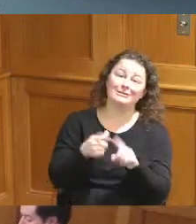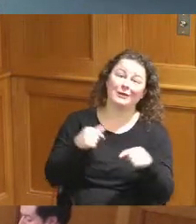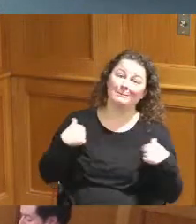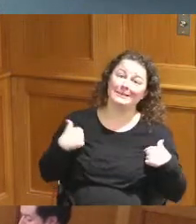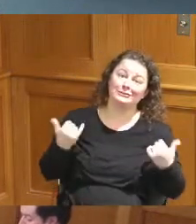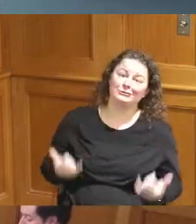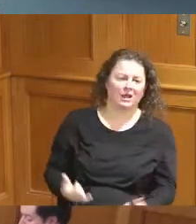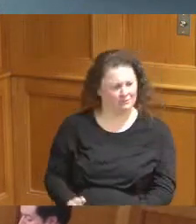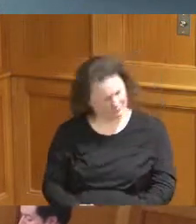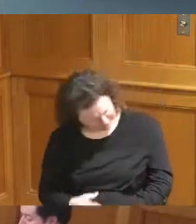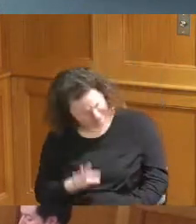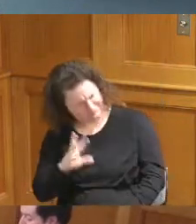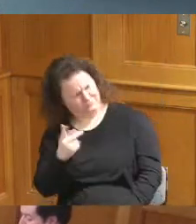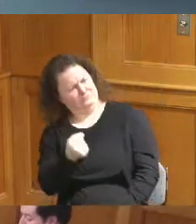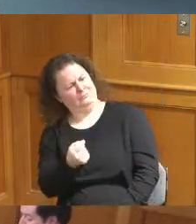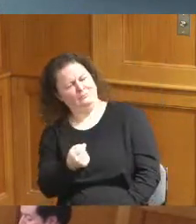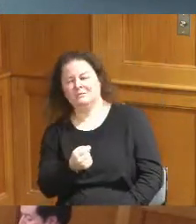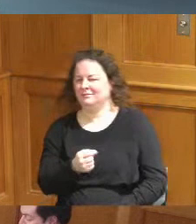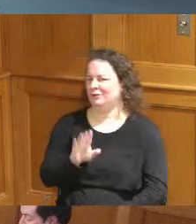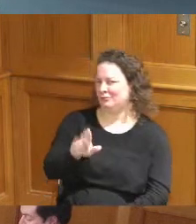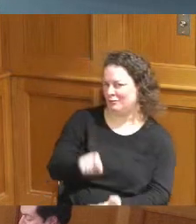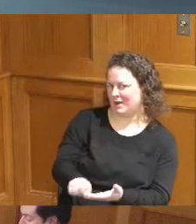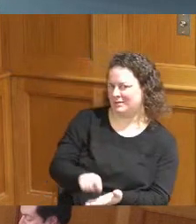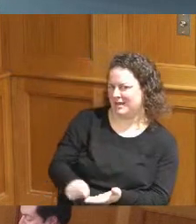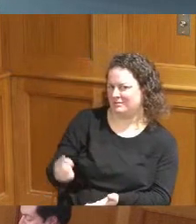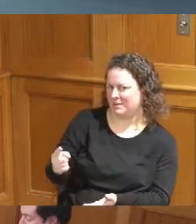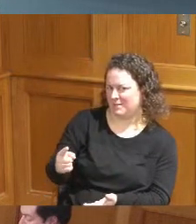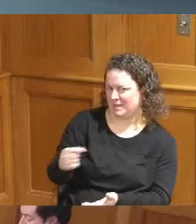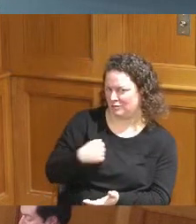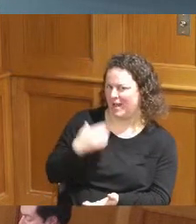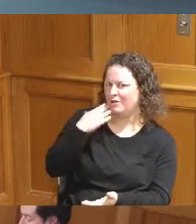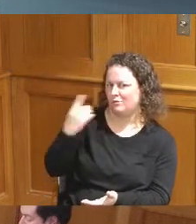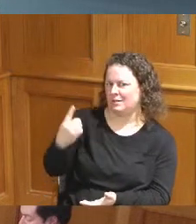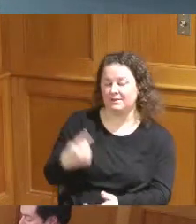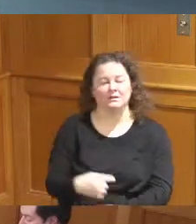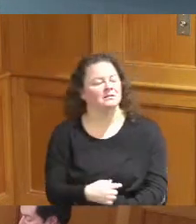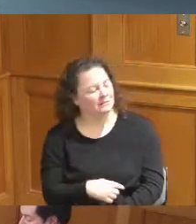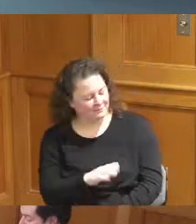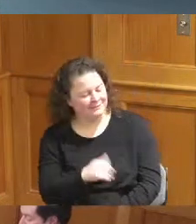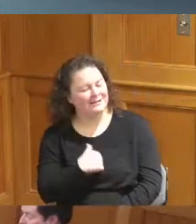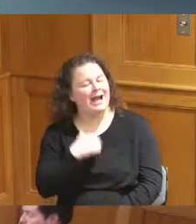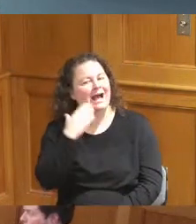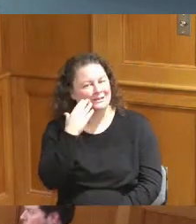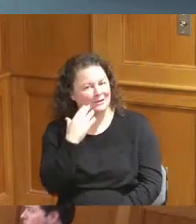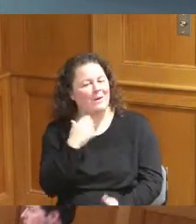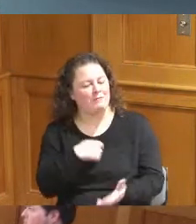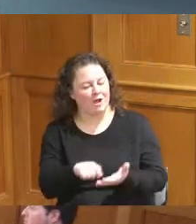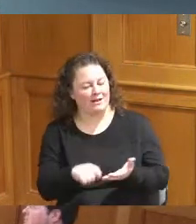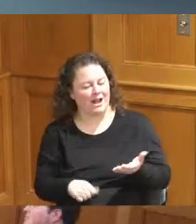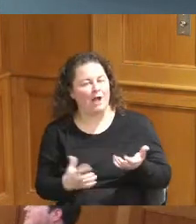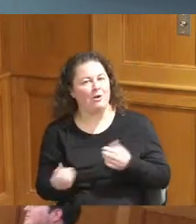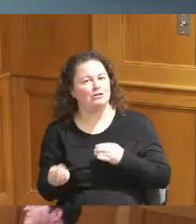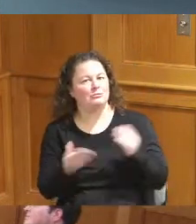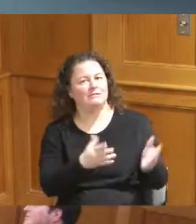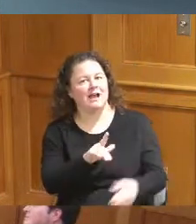over there writing it down so I know we got something I'm writing it down I just want I wanted to give Lisa as much time as she possibly needed your items here